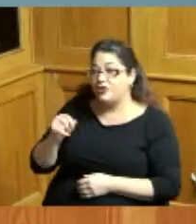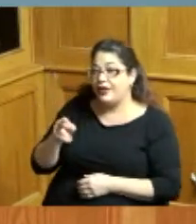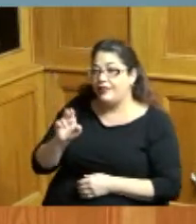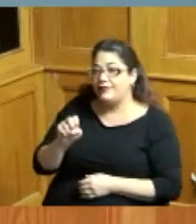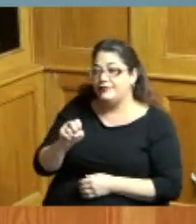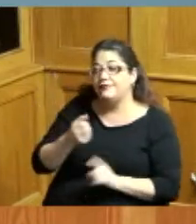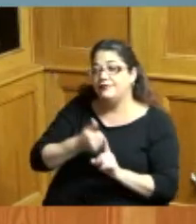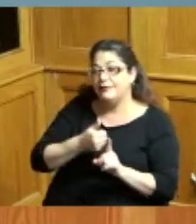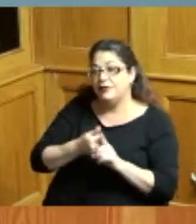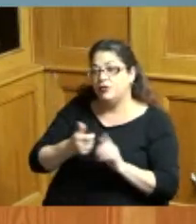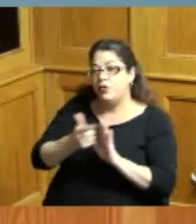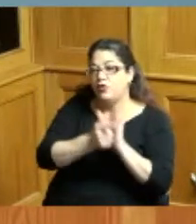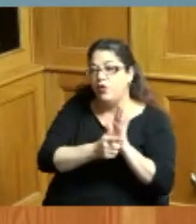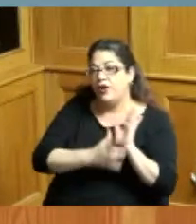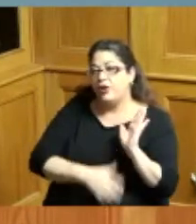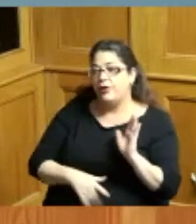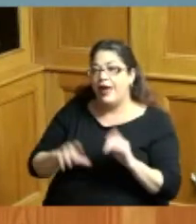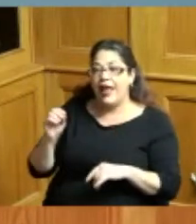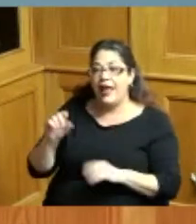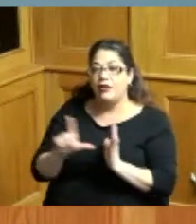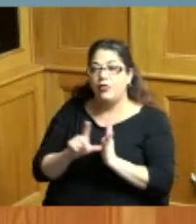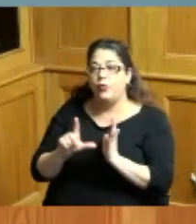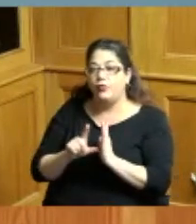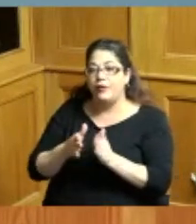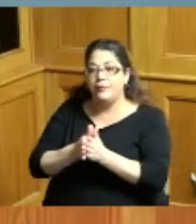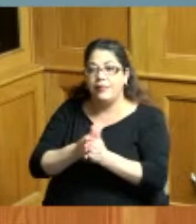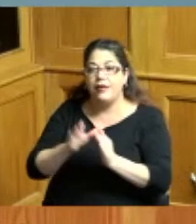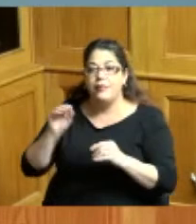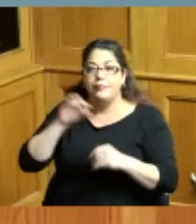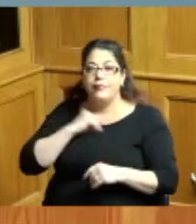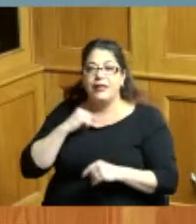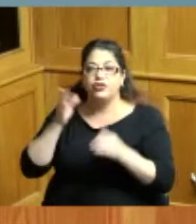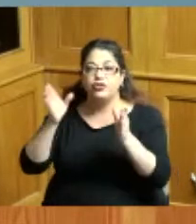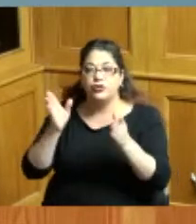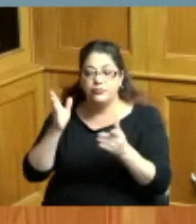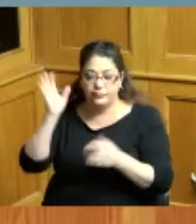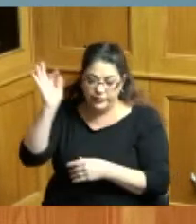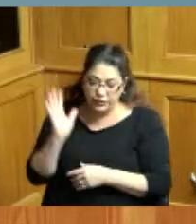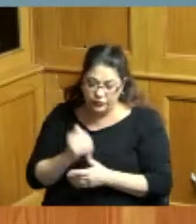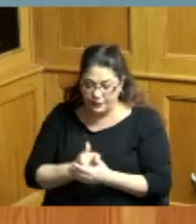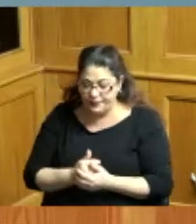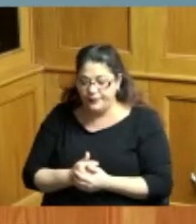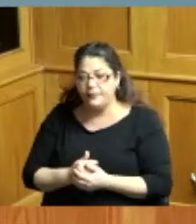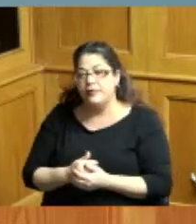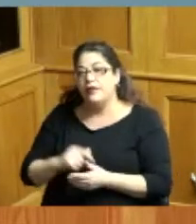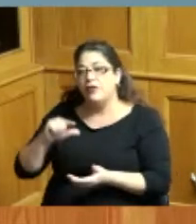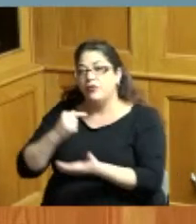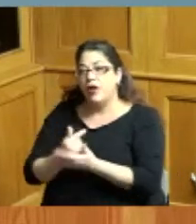is a lawyer and Lutheran minister and whereas Judge graduated from Hampton University and the